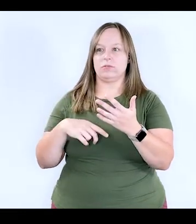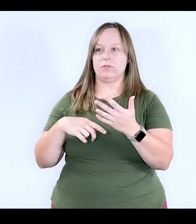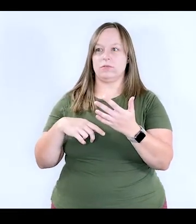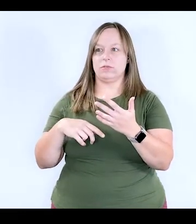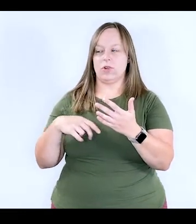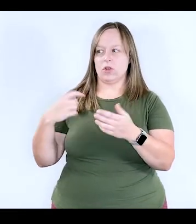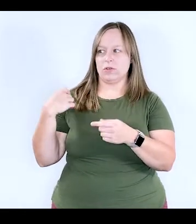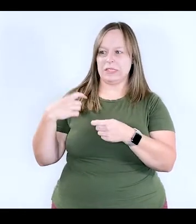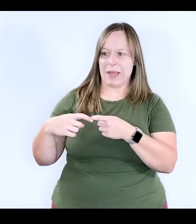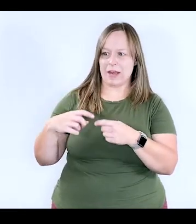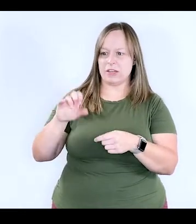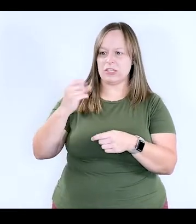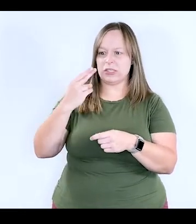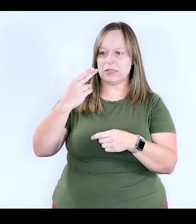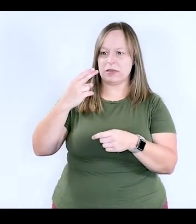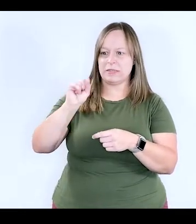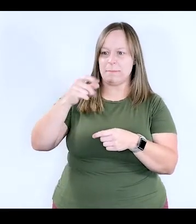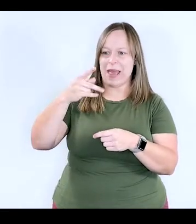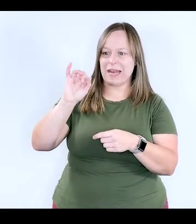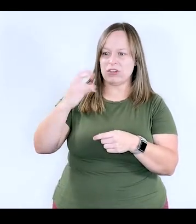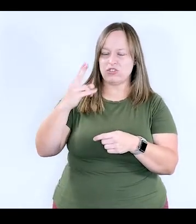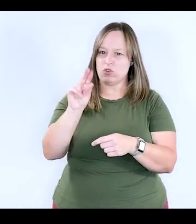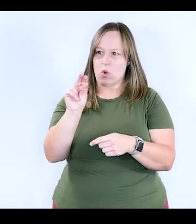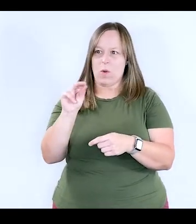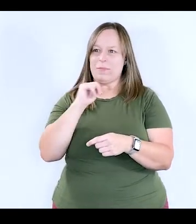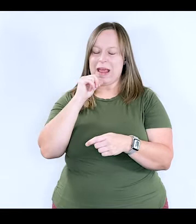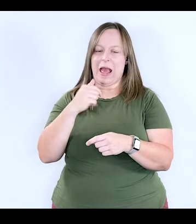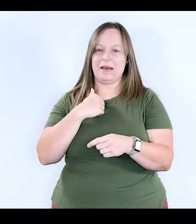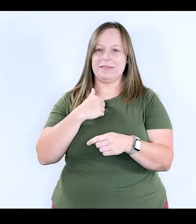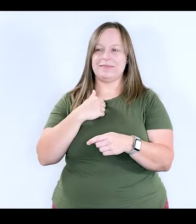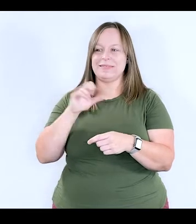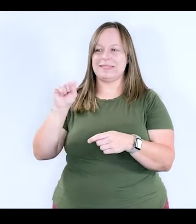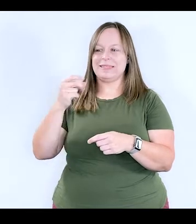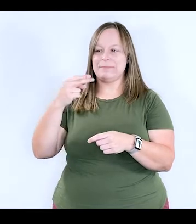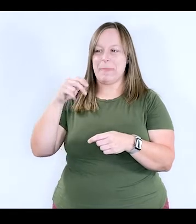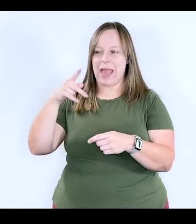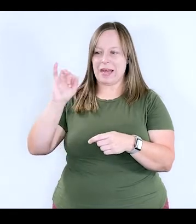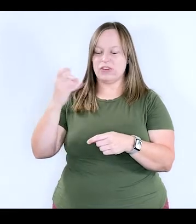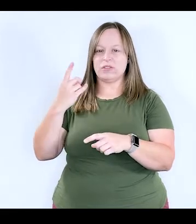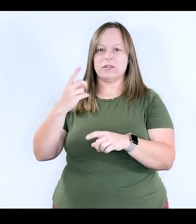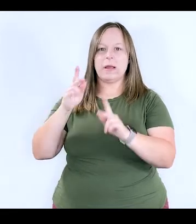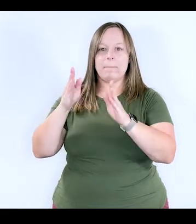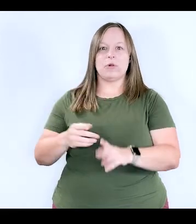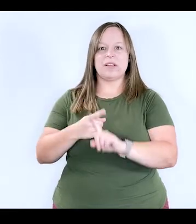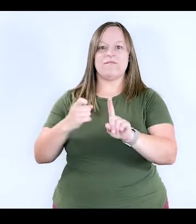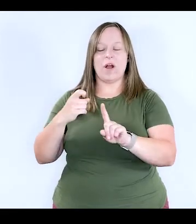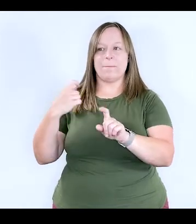ask me, are you Spanish? No, I'm not Spanish. Spanish is a person who is from Spain.